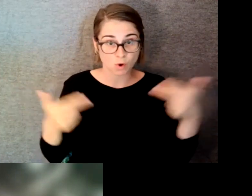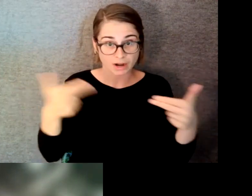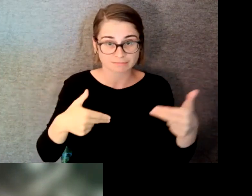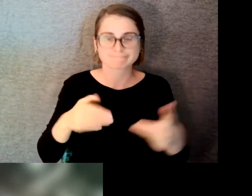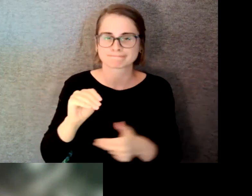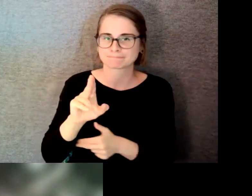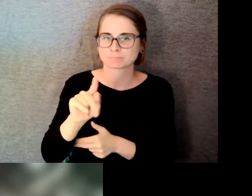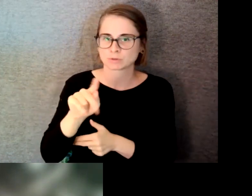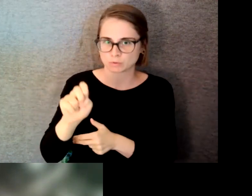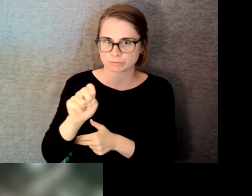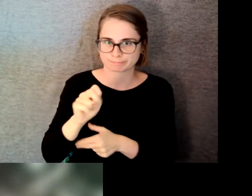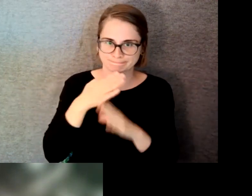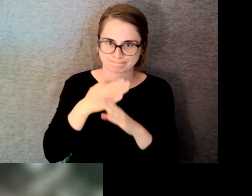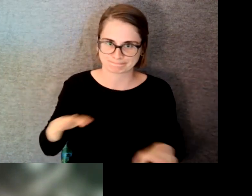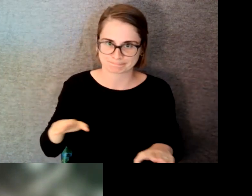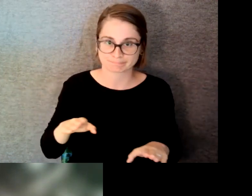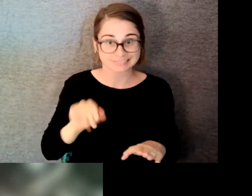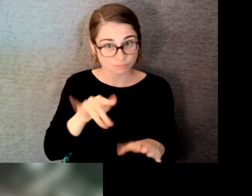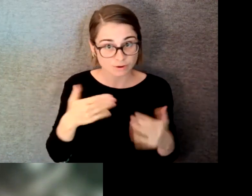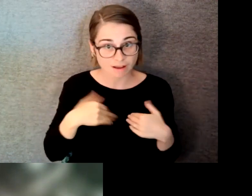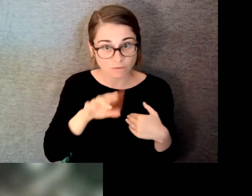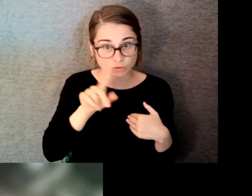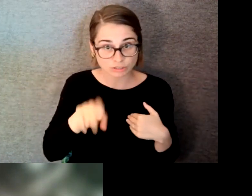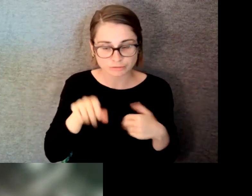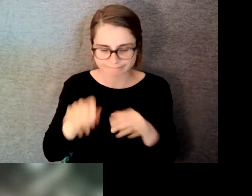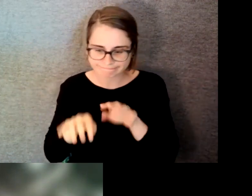can be entered in the Q&A box located at the bottom of your screen at any time throughout